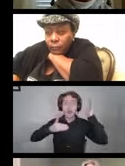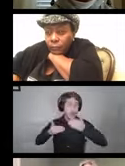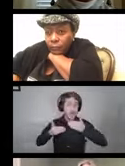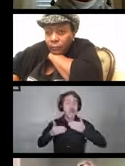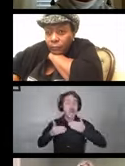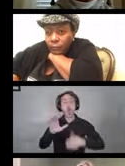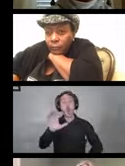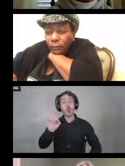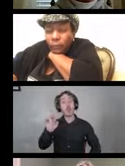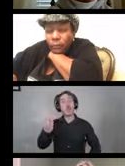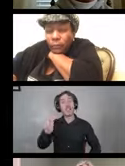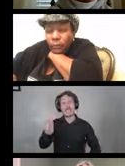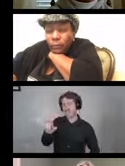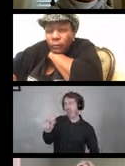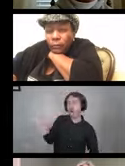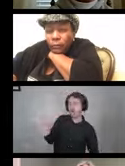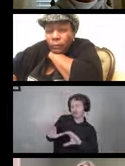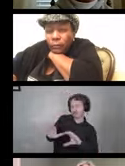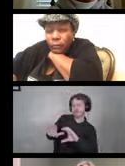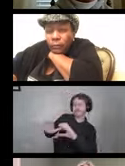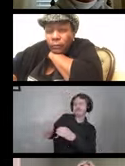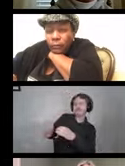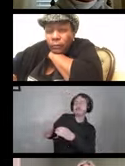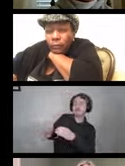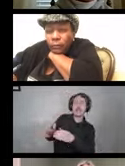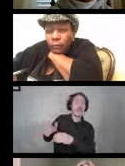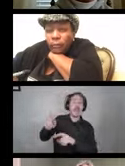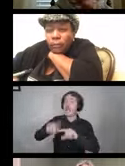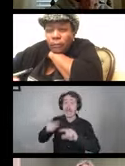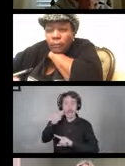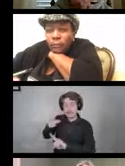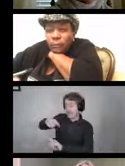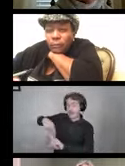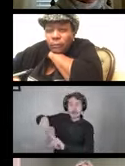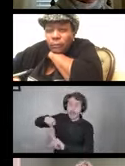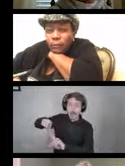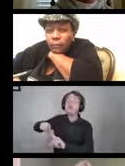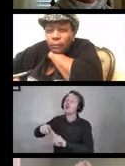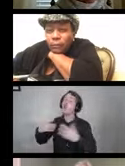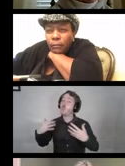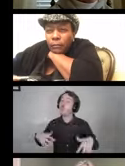that are not visible to the naked eye really pose those infection threats.